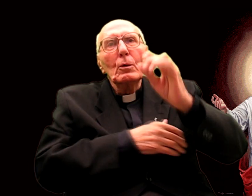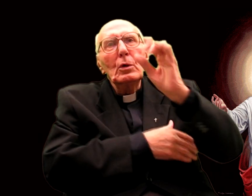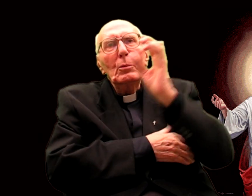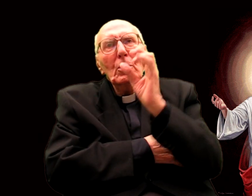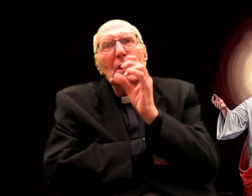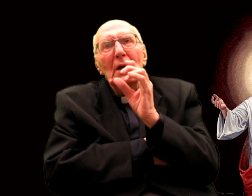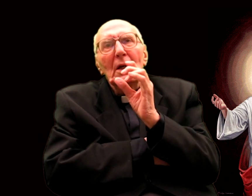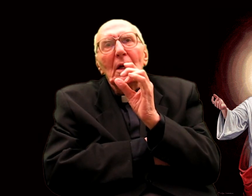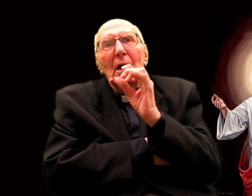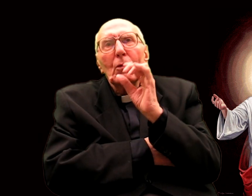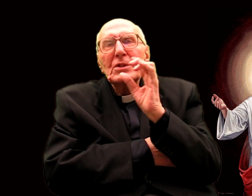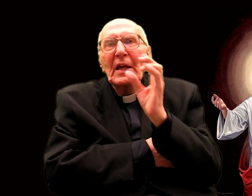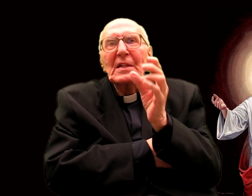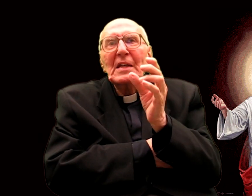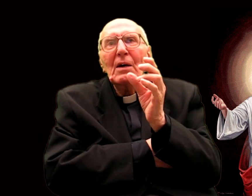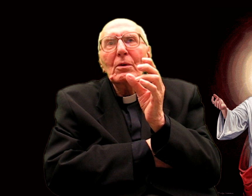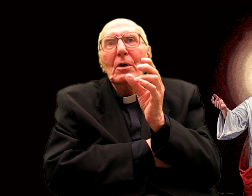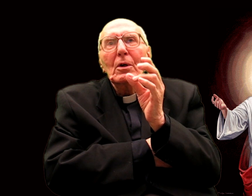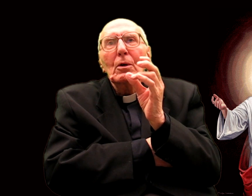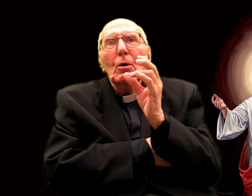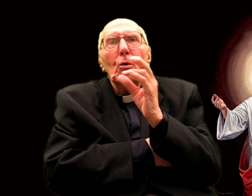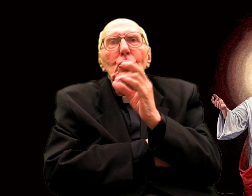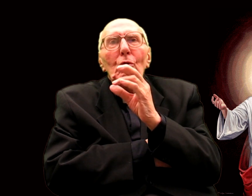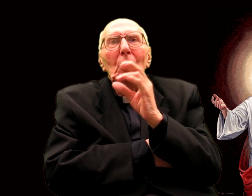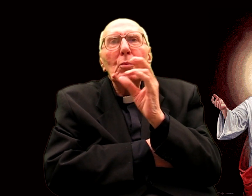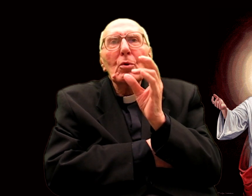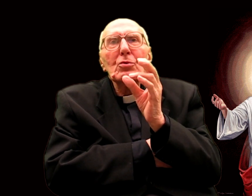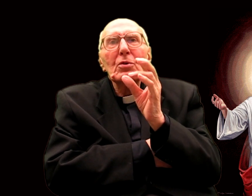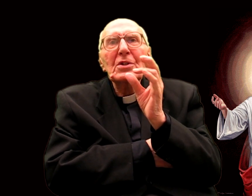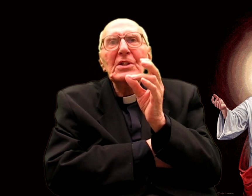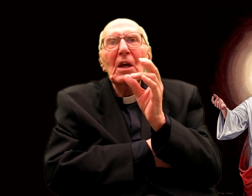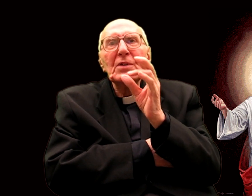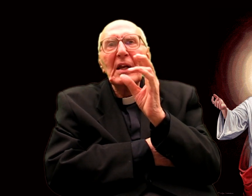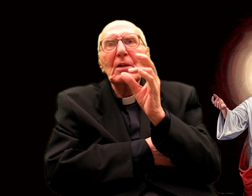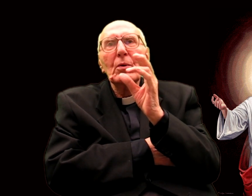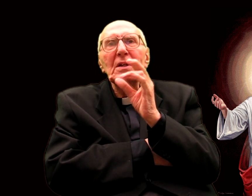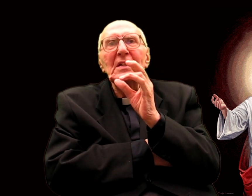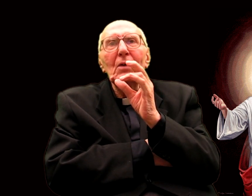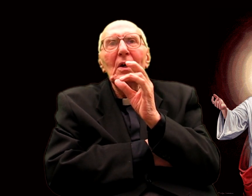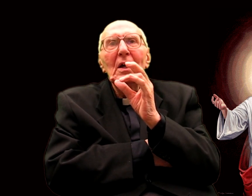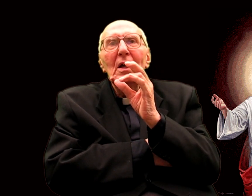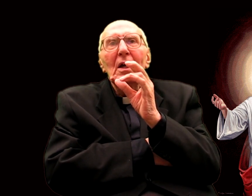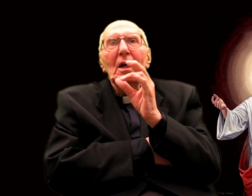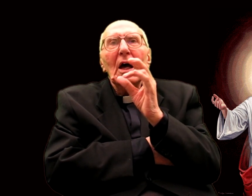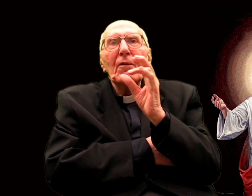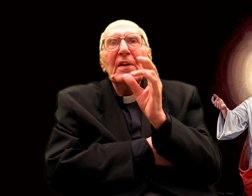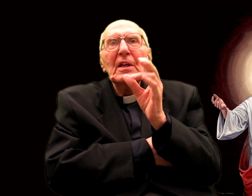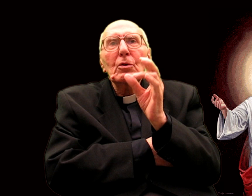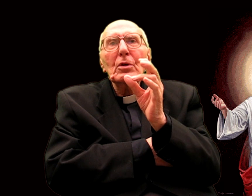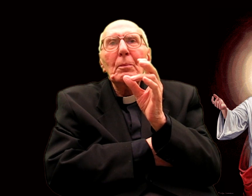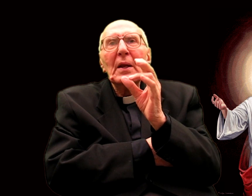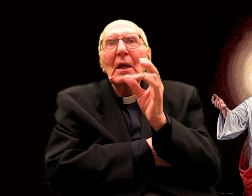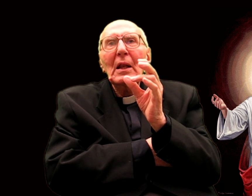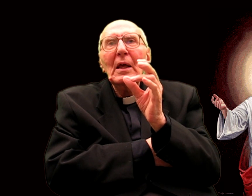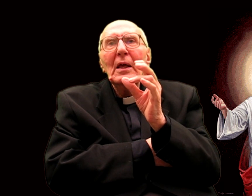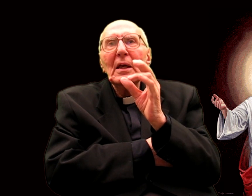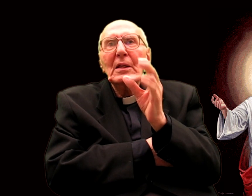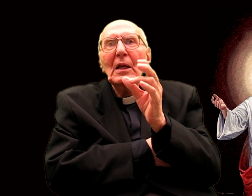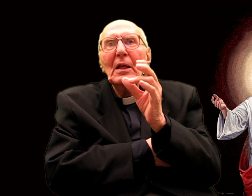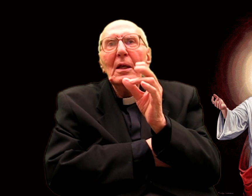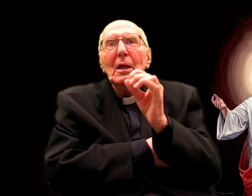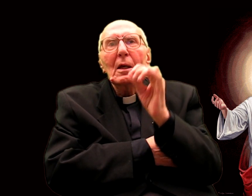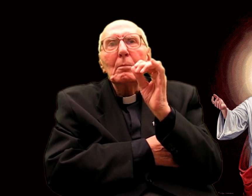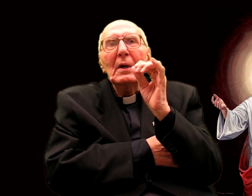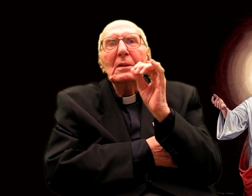Love, love dedication or gift of self to the Sacred Heart, a lifetime for him and his,